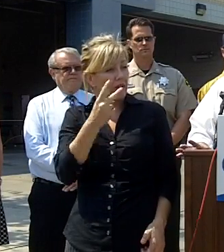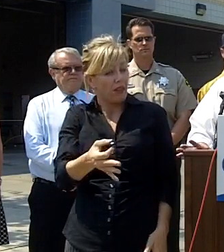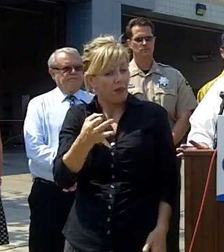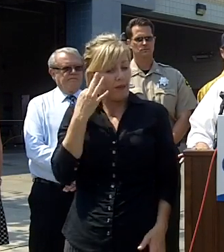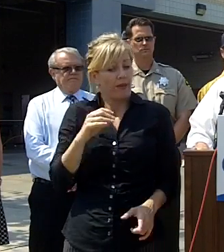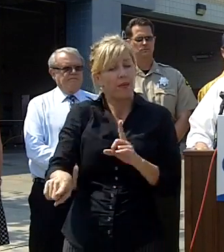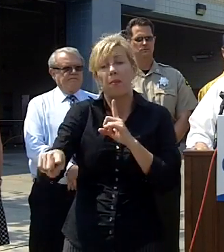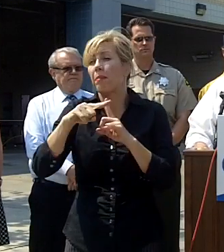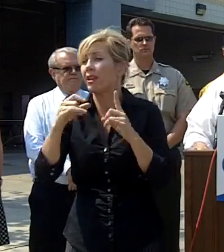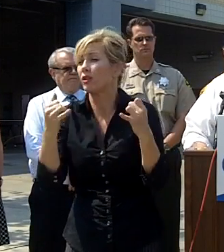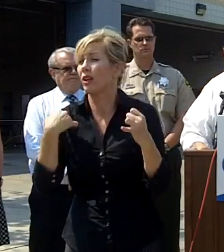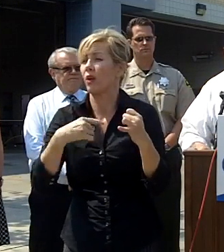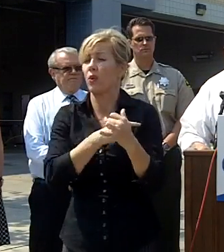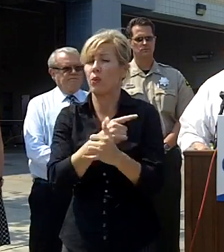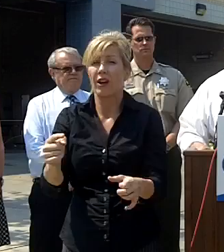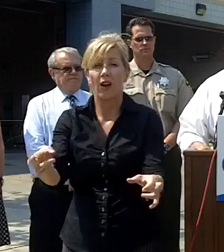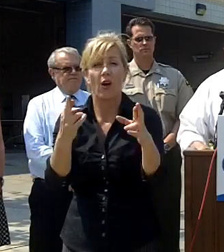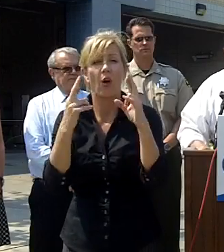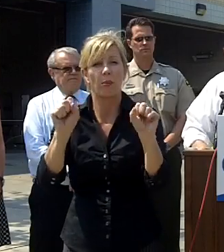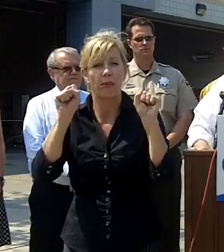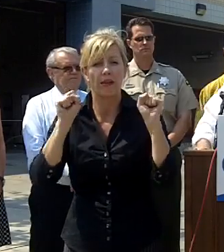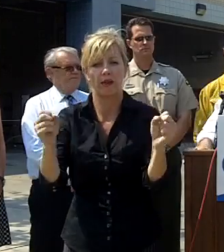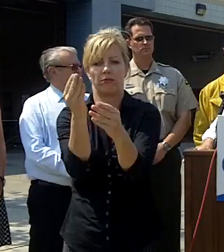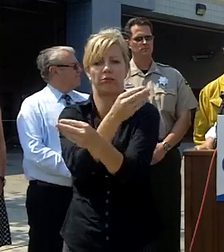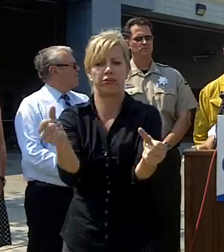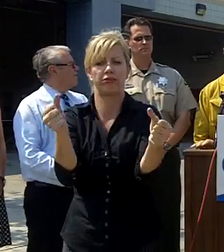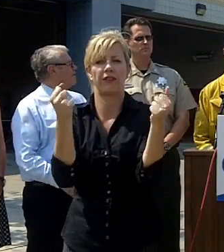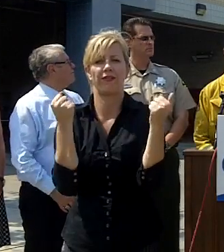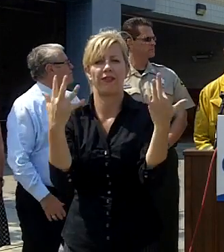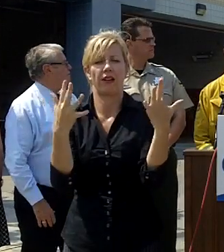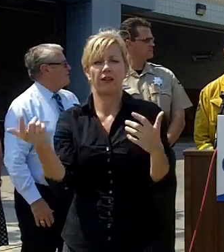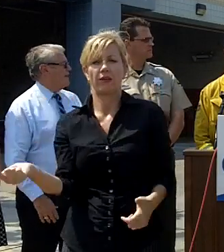we can put these out so with that I guess I'll go to the next speaker i think its chief david